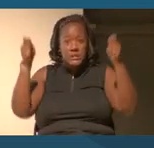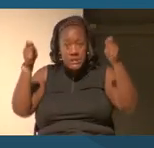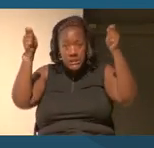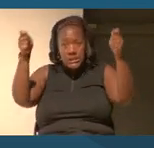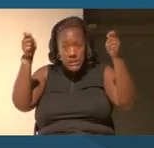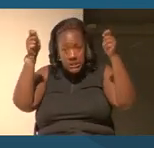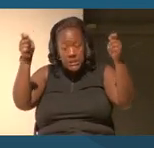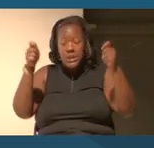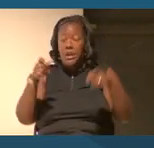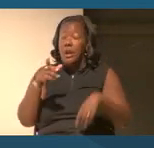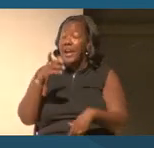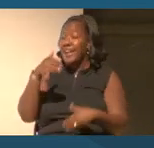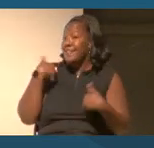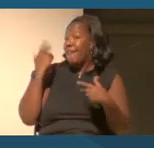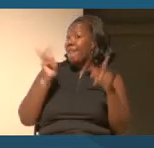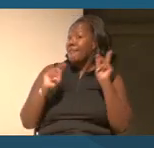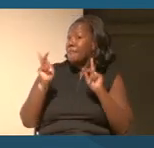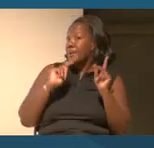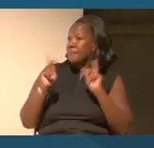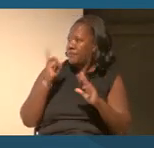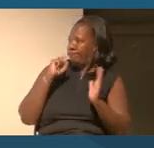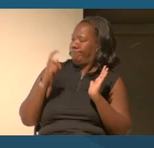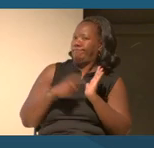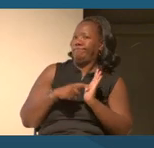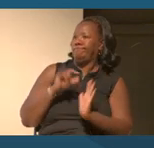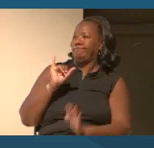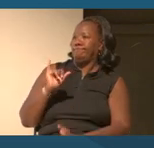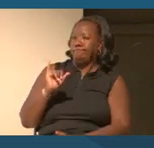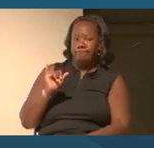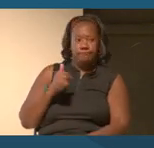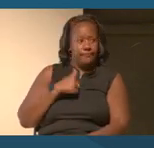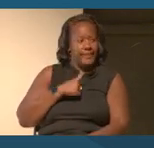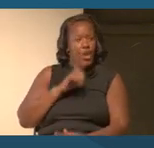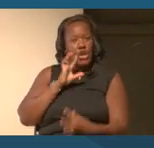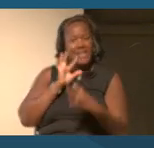And I think what young people can realize is that they are connected to a very long